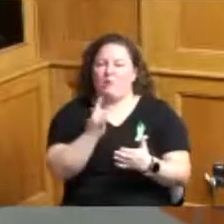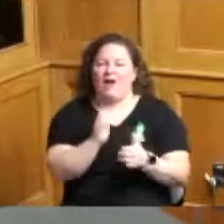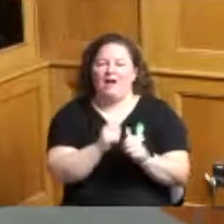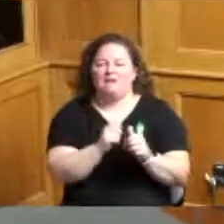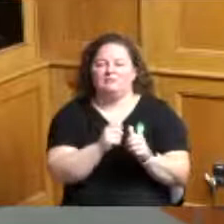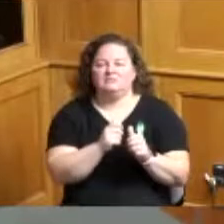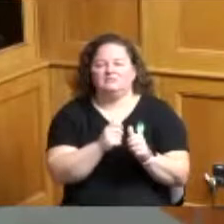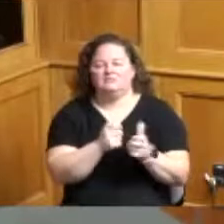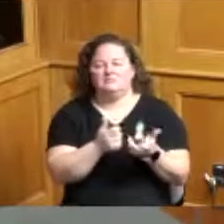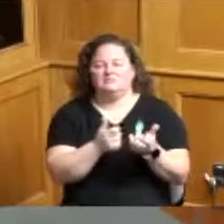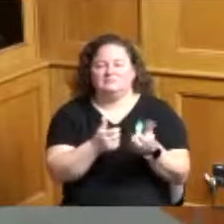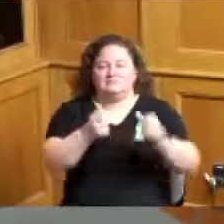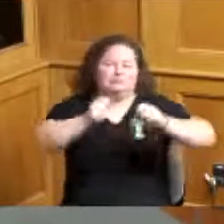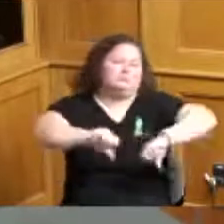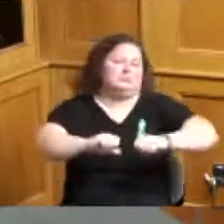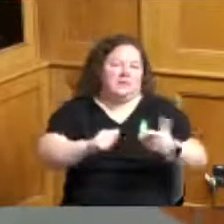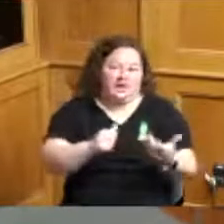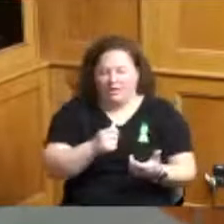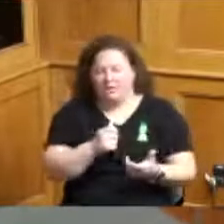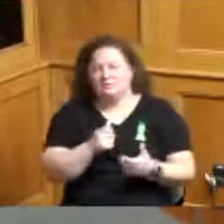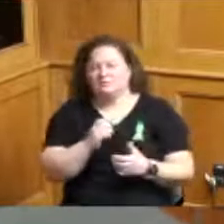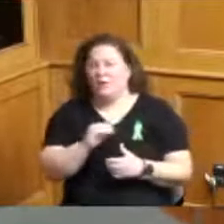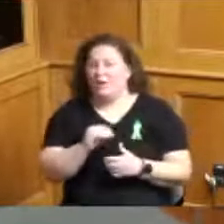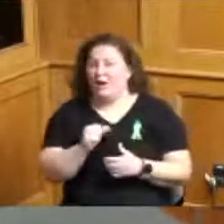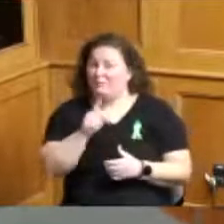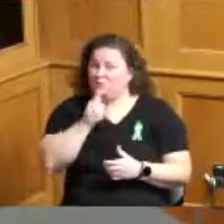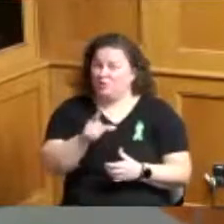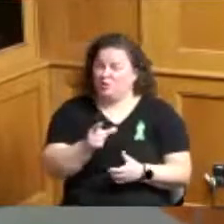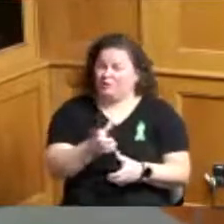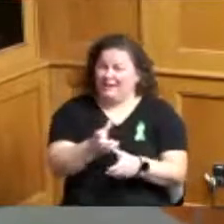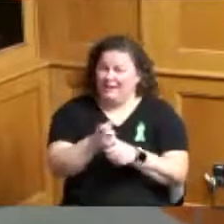on the line I'm sure we do get more requests than actually make it up to the Board great thank you